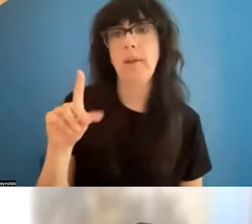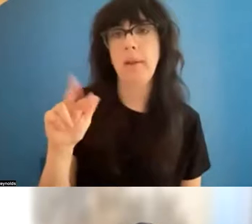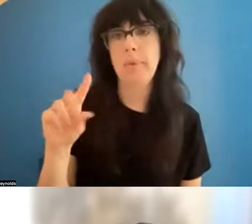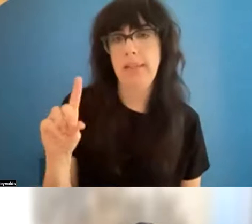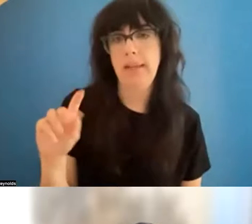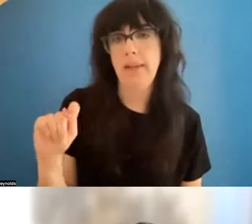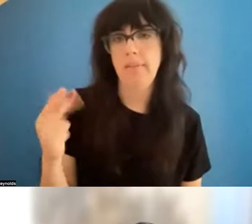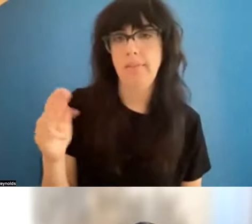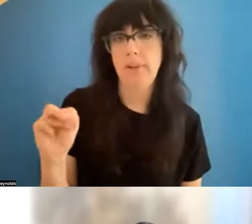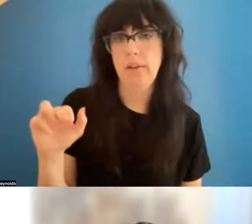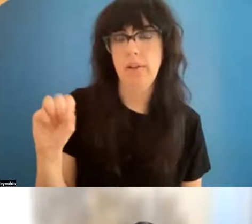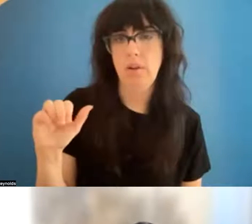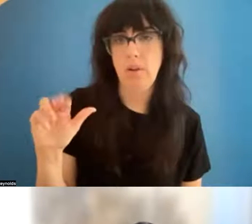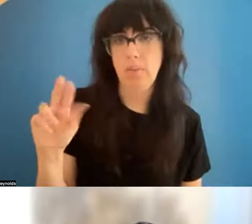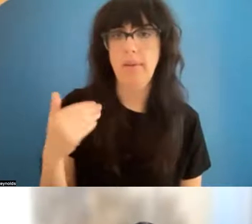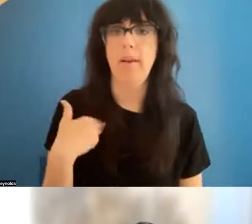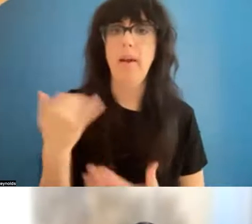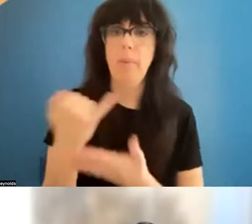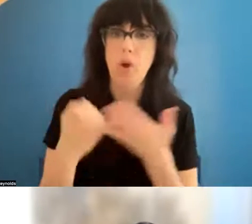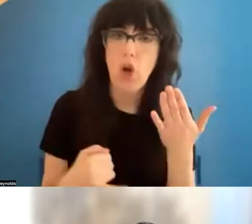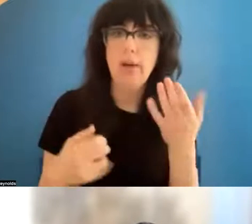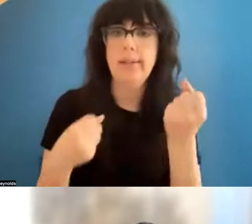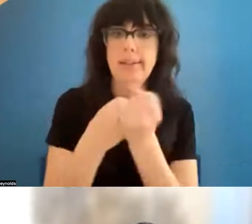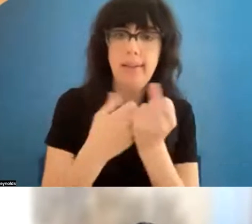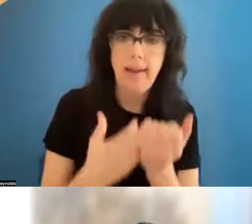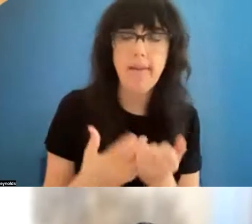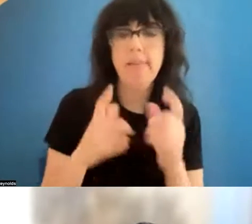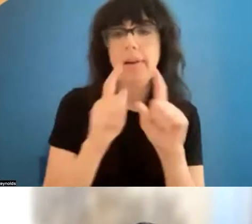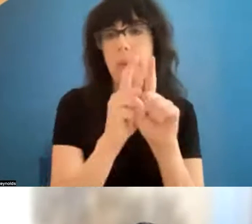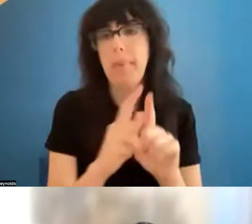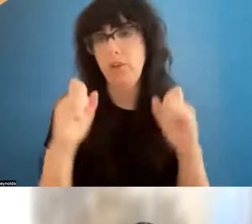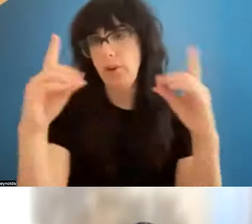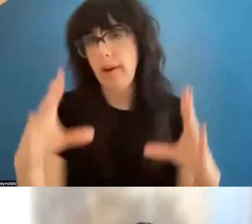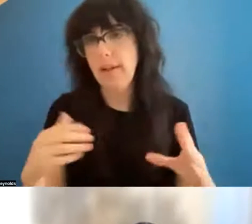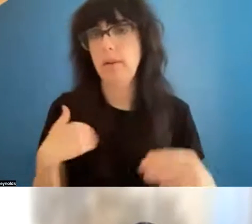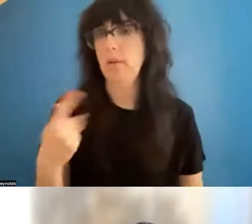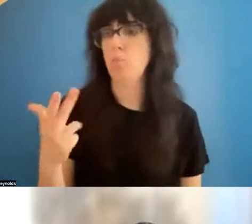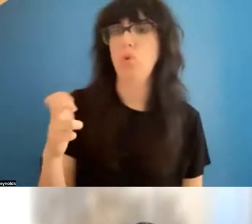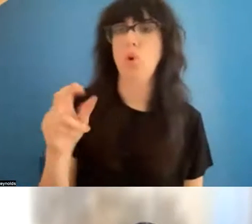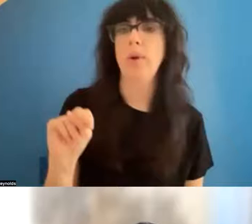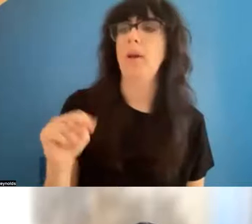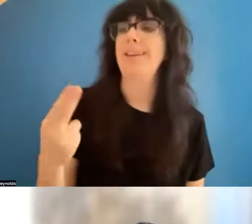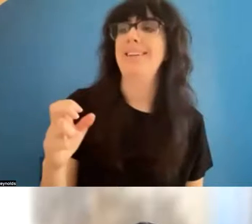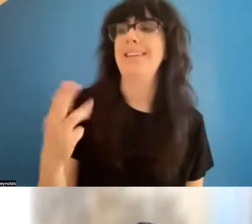David Thomson. I'm an artist, advocate, , mentor, educator, my pronouns are